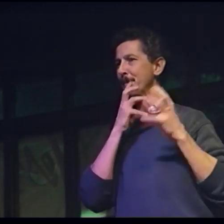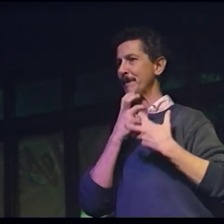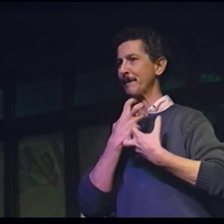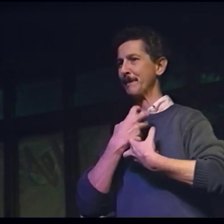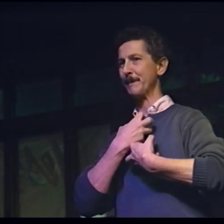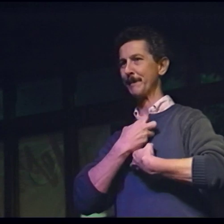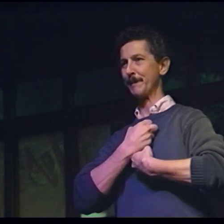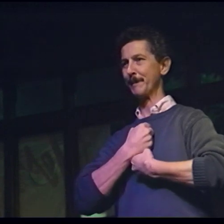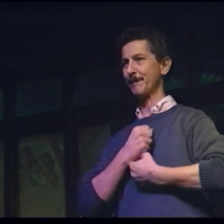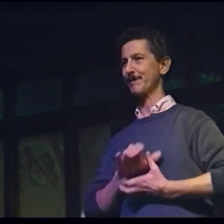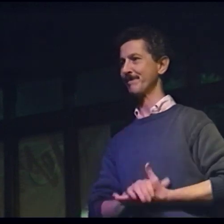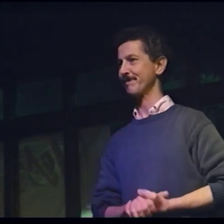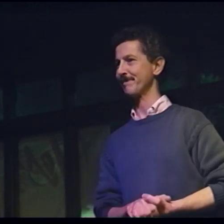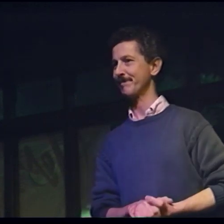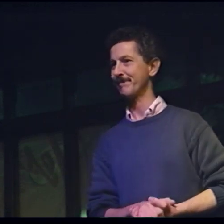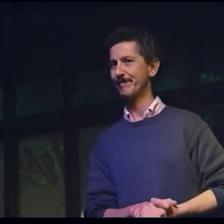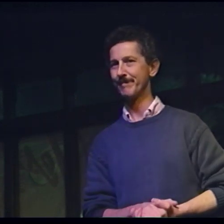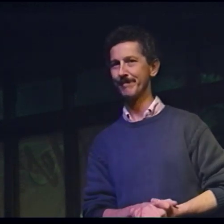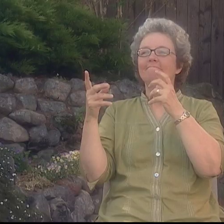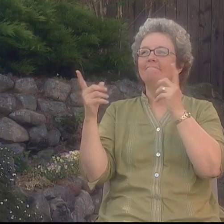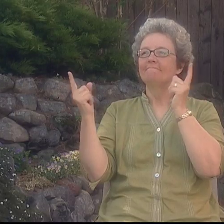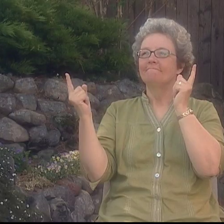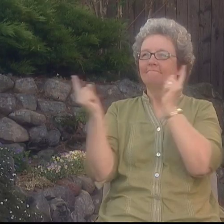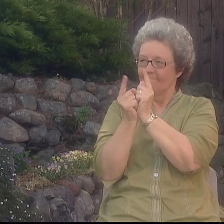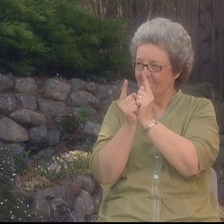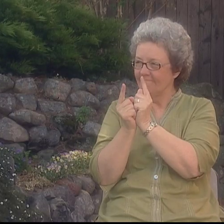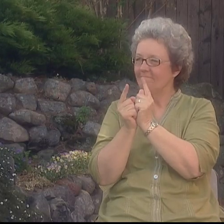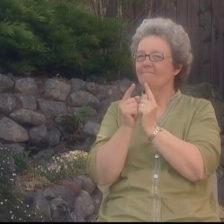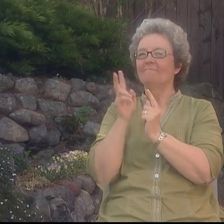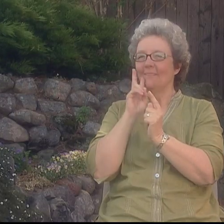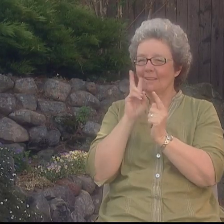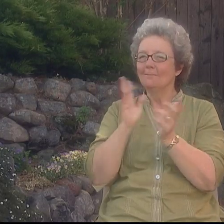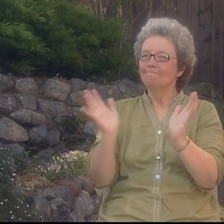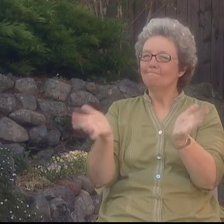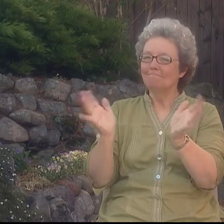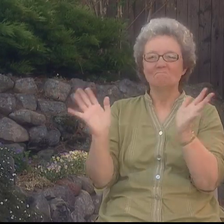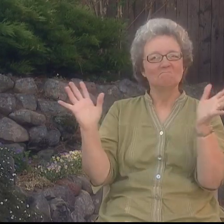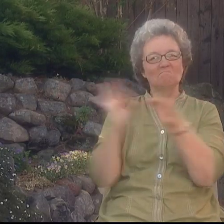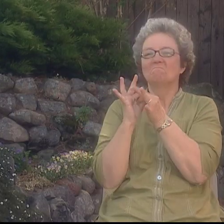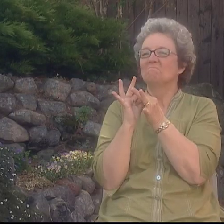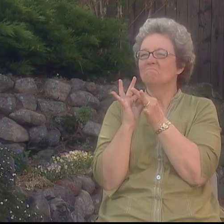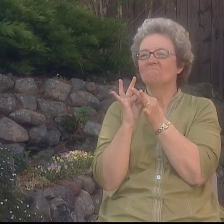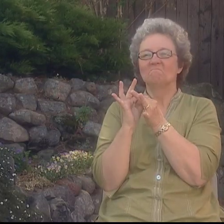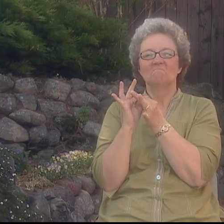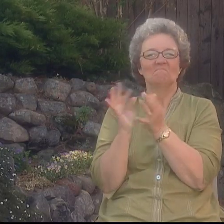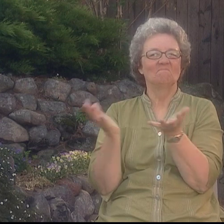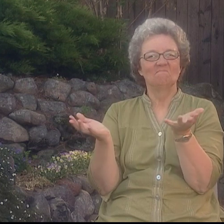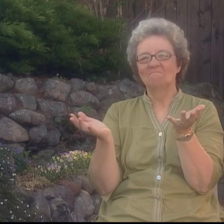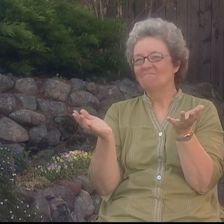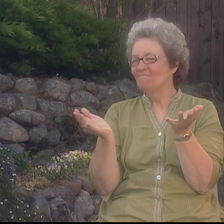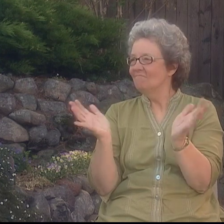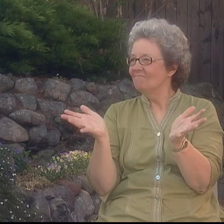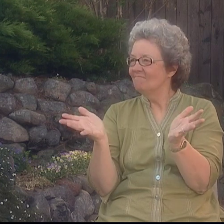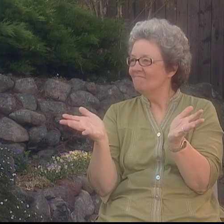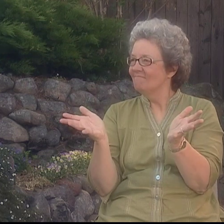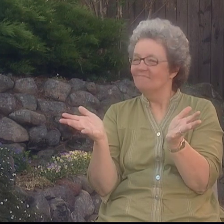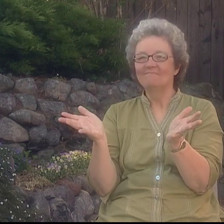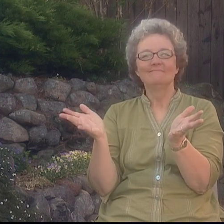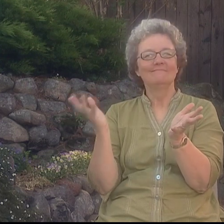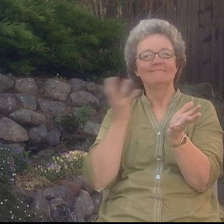Not at all! I kept it all repressed within. I met Clayton and we had an instantaneous connection.